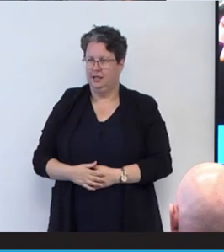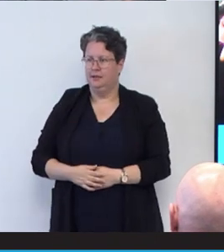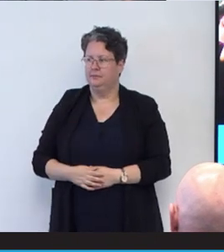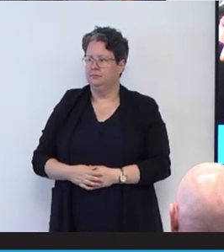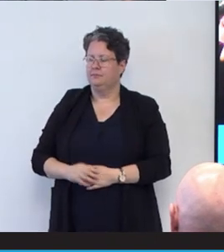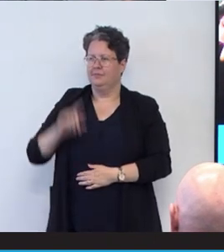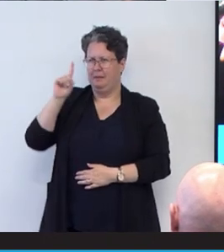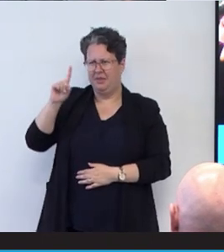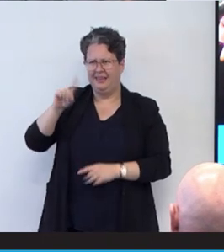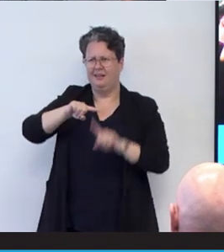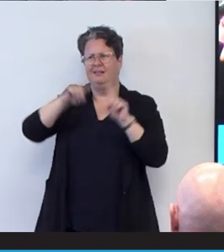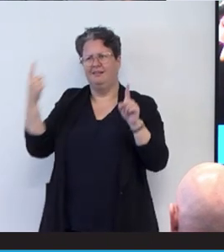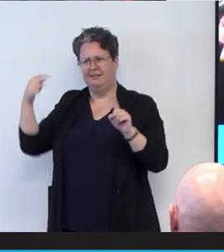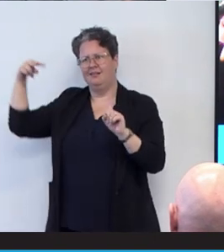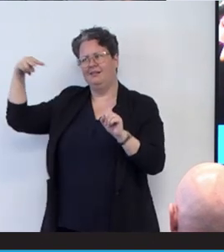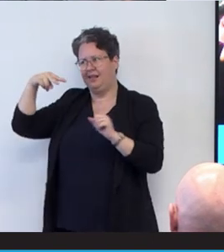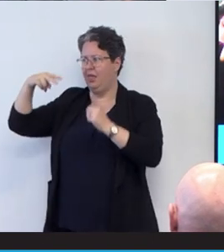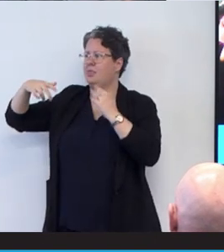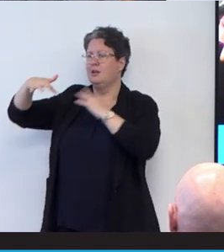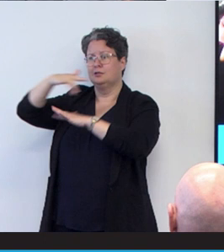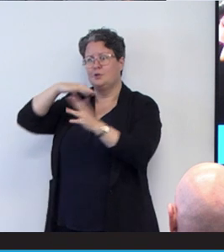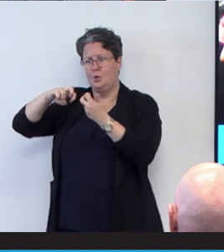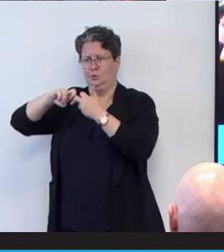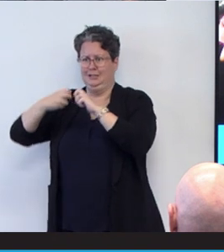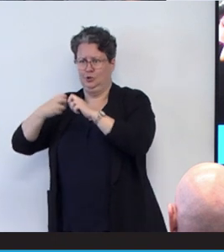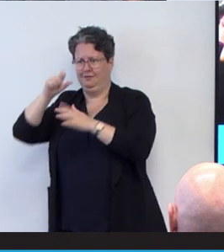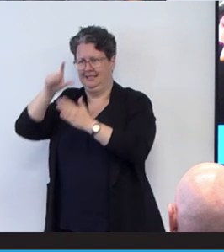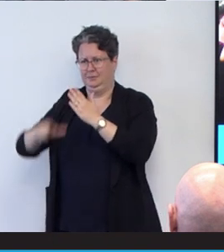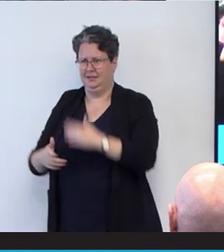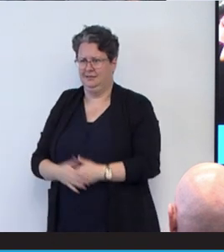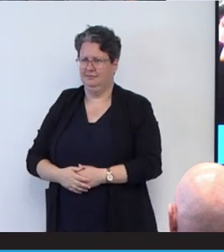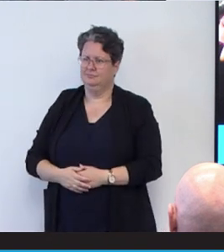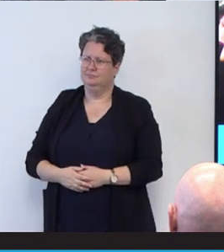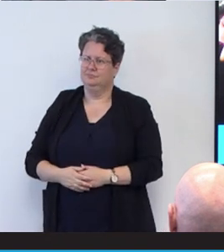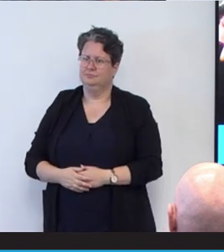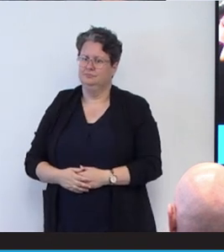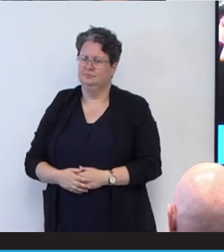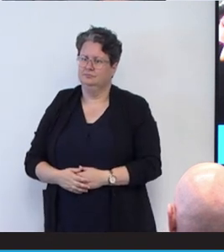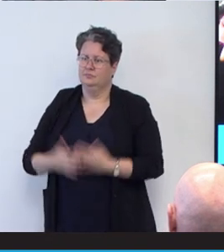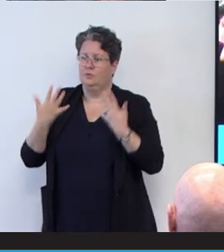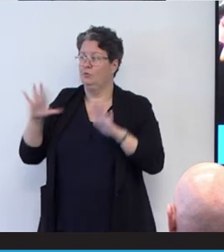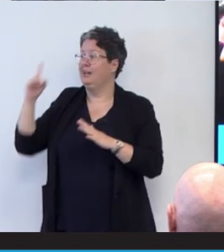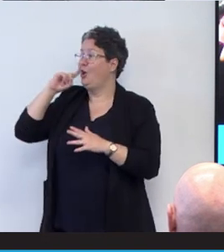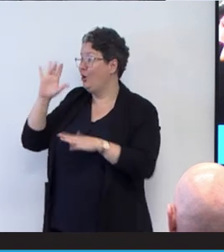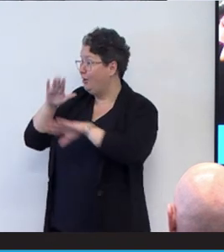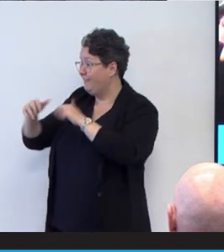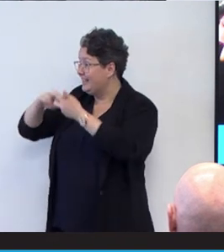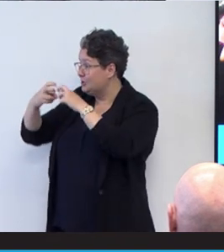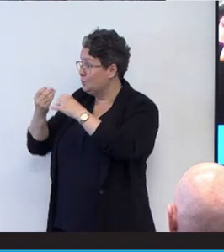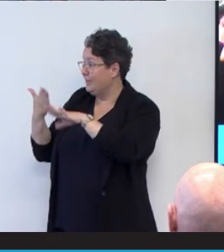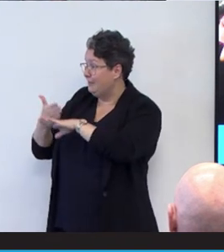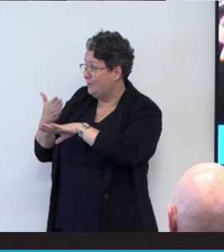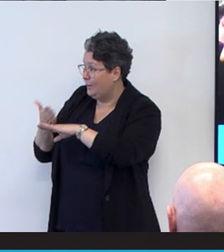issues of disability too. We heard the issues with employment, but employment is so important,